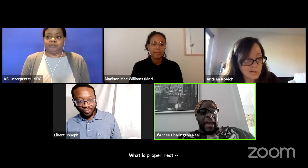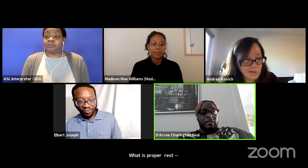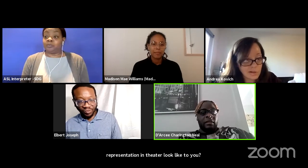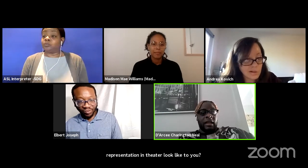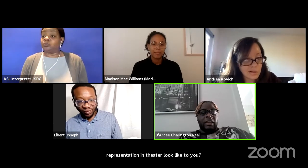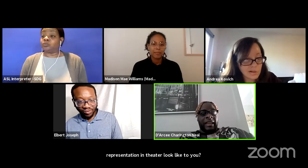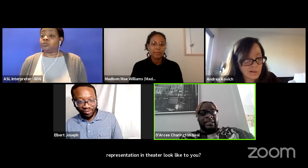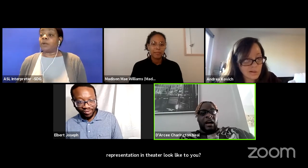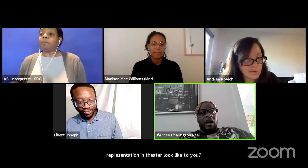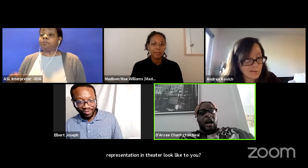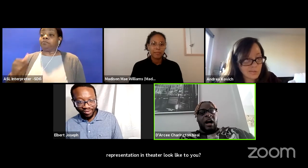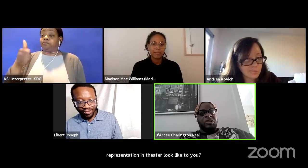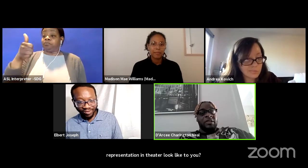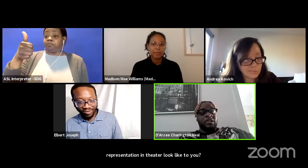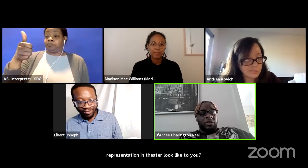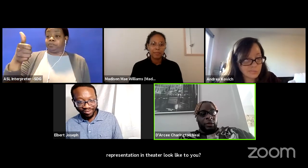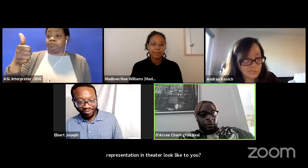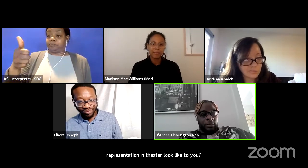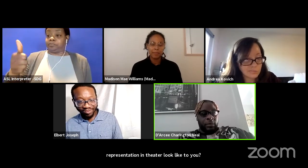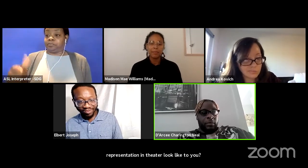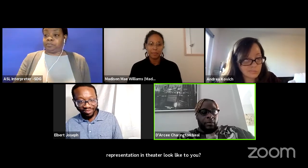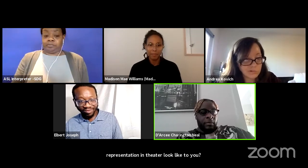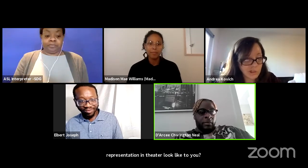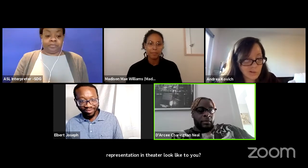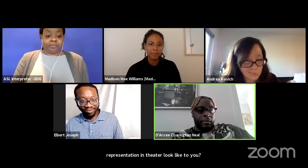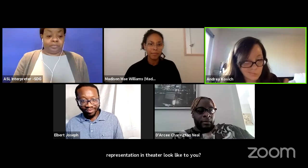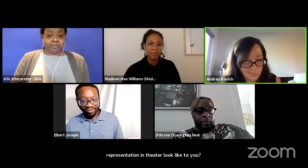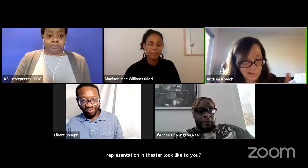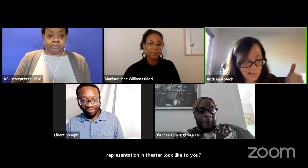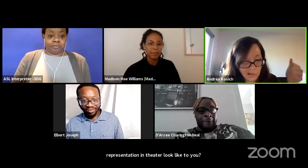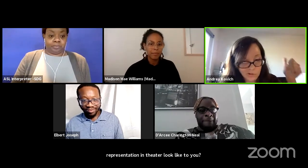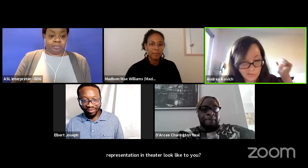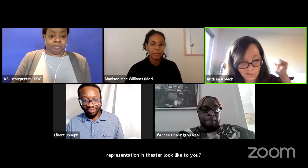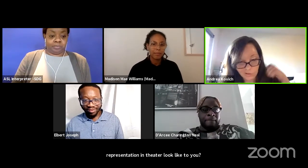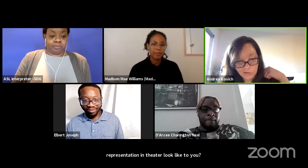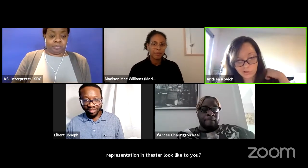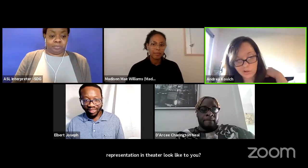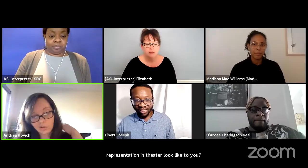And you know, like I said, Andrea, I'll start with you. Thank you, D'Arcee